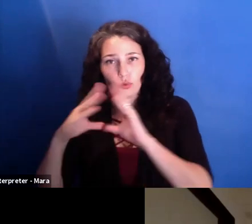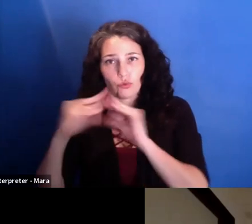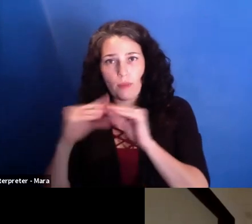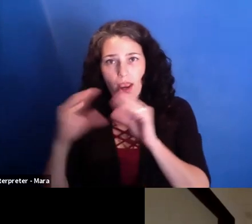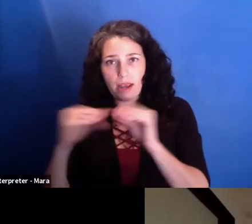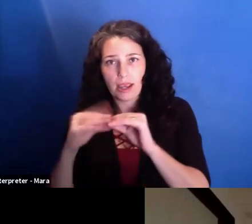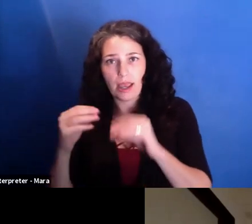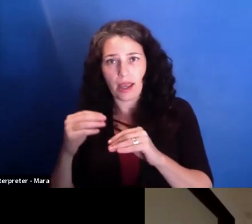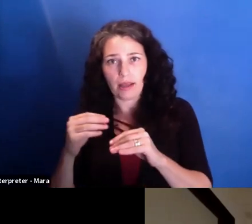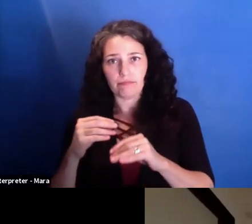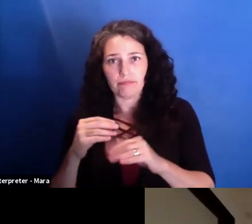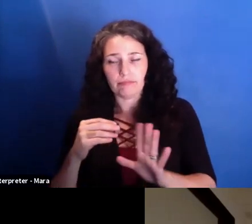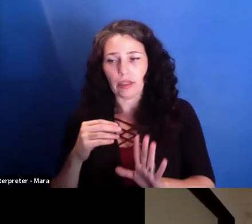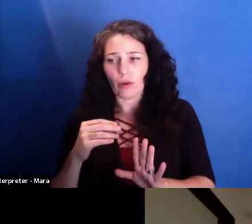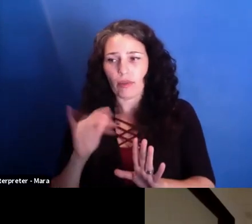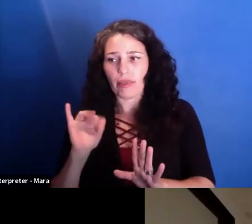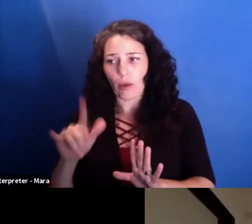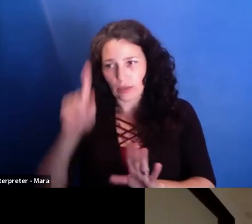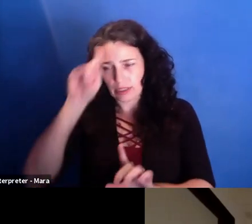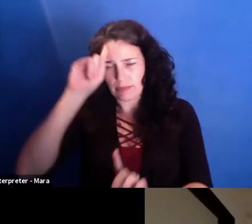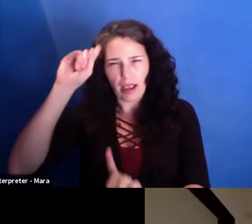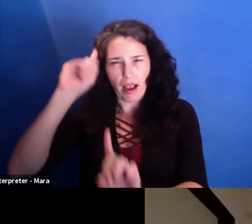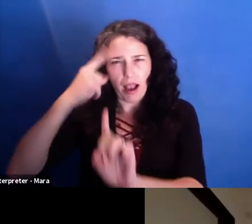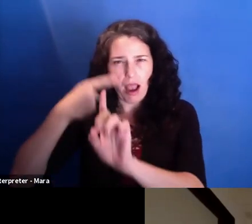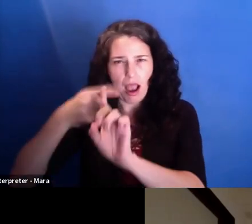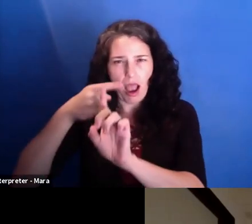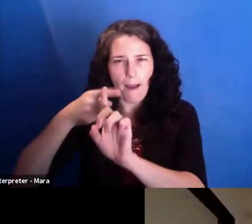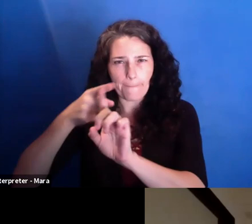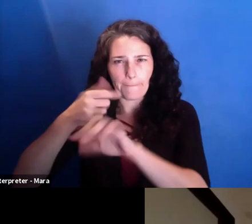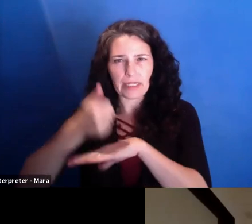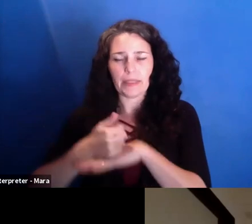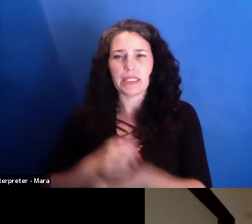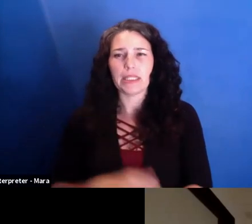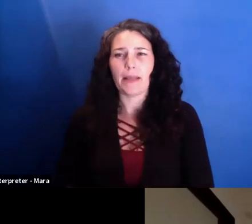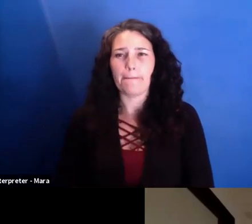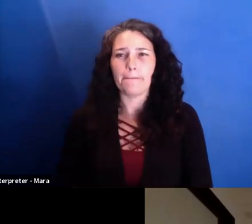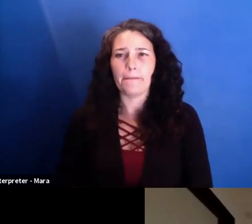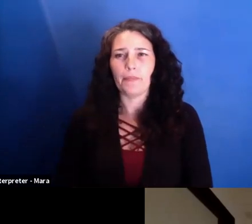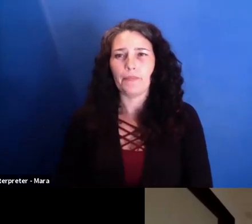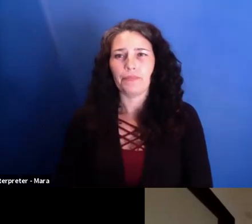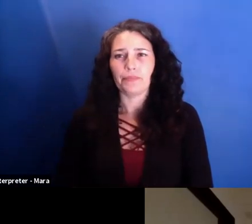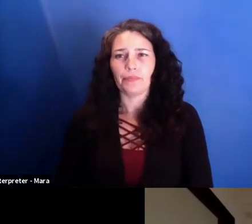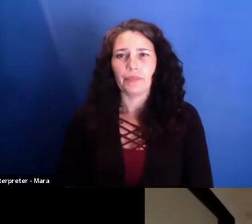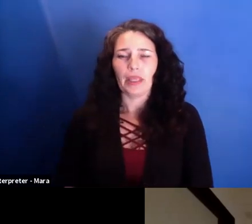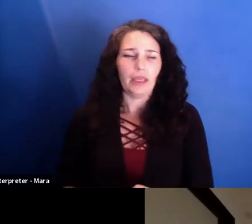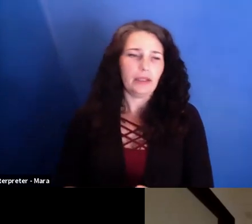actually the optimism, that in a rotten world, in a way,